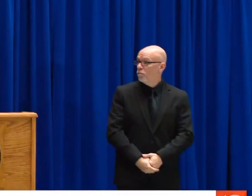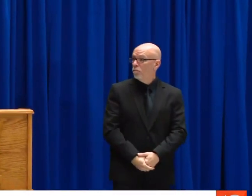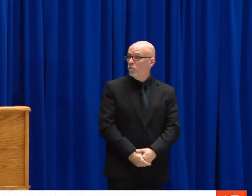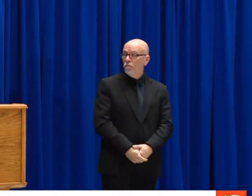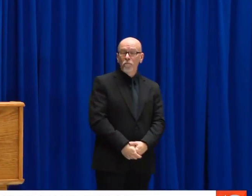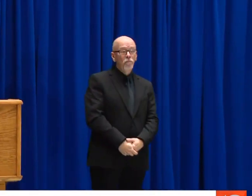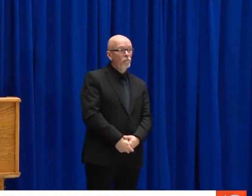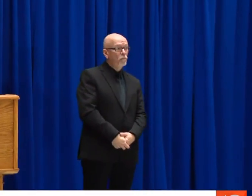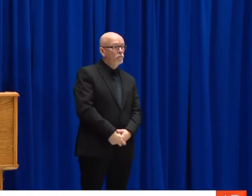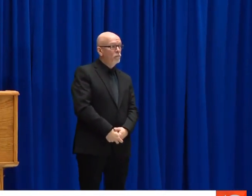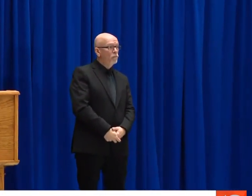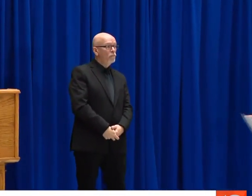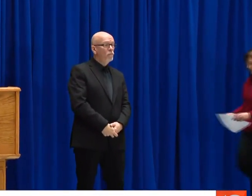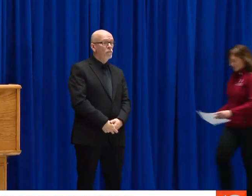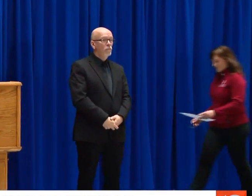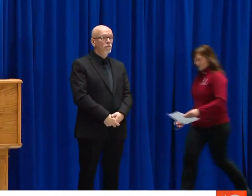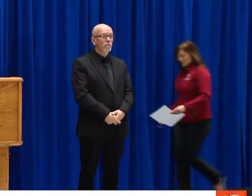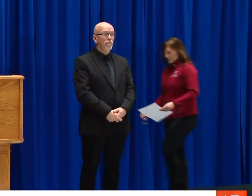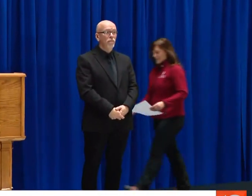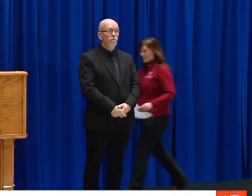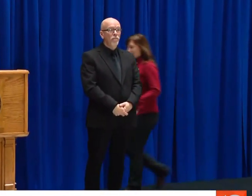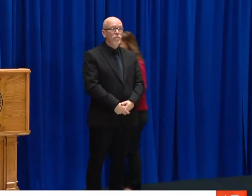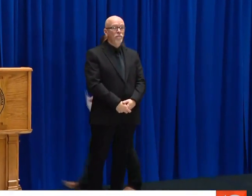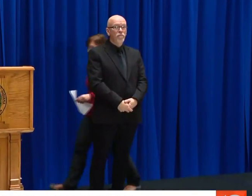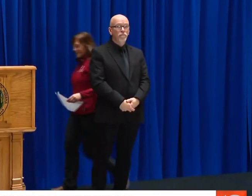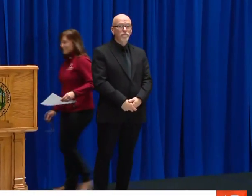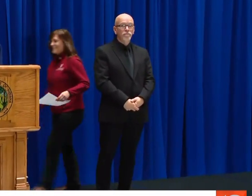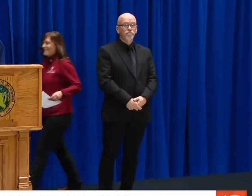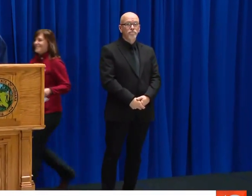DR. SULLIVAN, YOU WANT TO GIVE